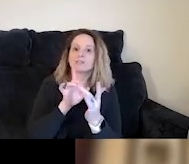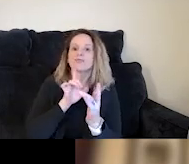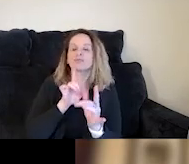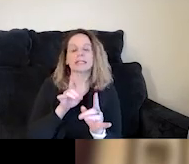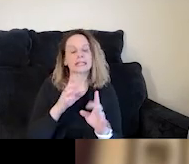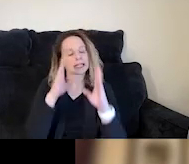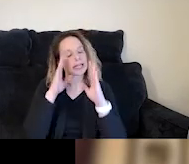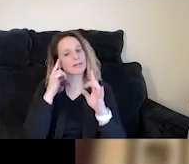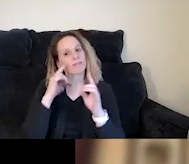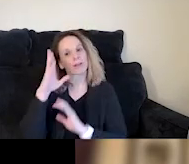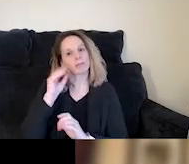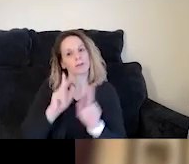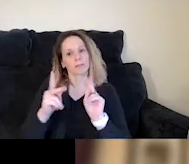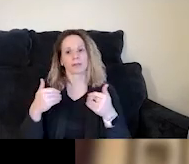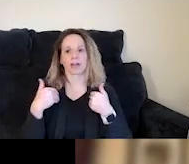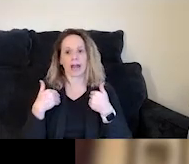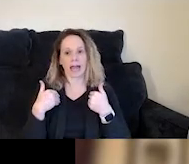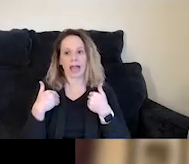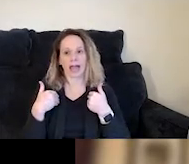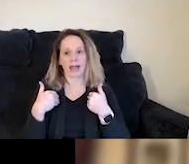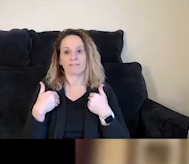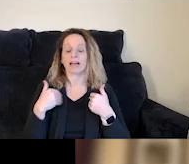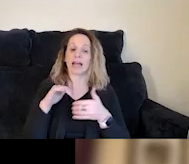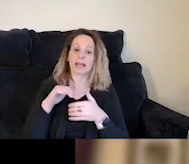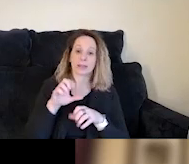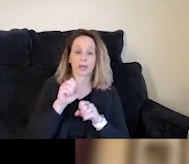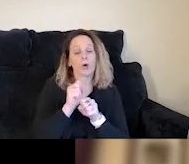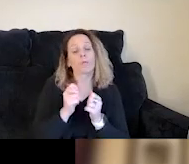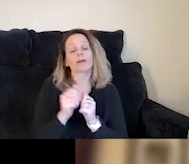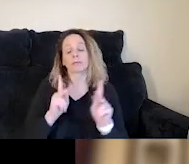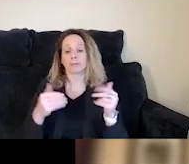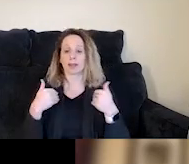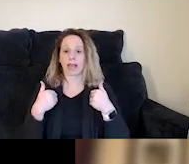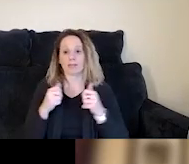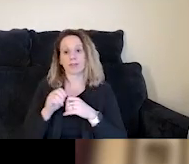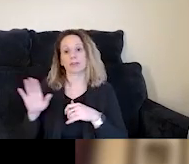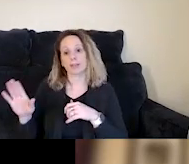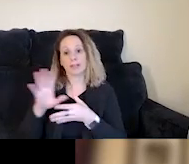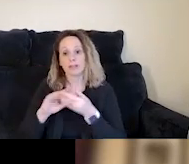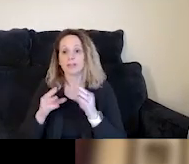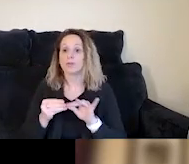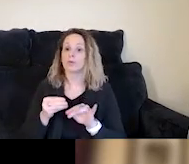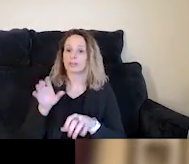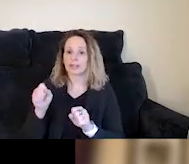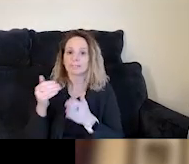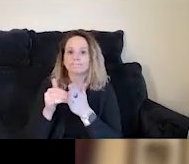to the experiences that people coming through our programs and the colleagues of ours who are working in these programs, so that we can continue to iterate and improve on whatever we're doing.